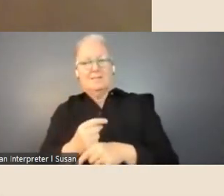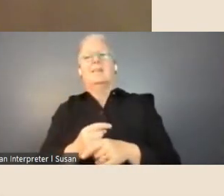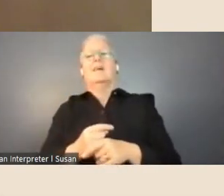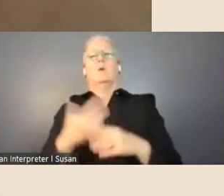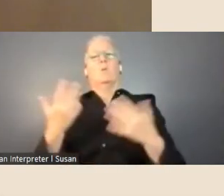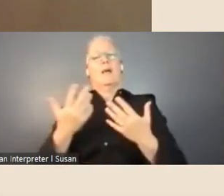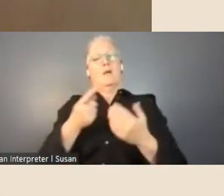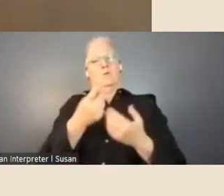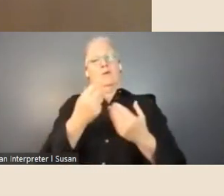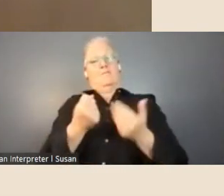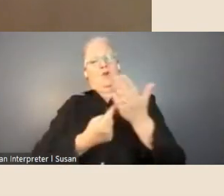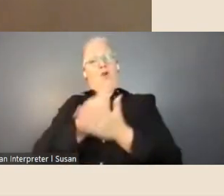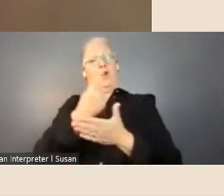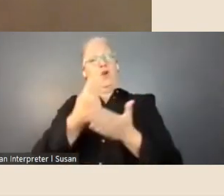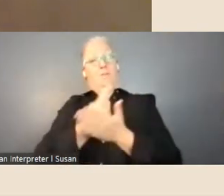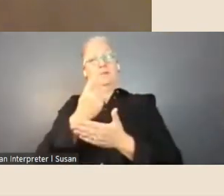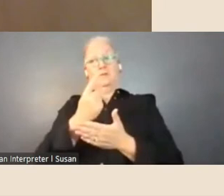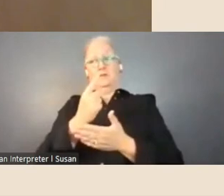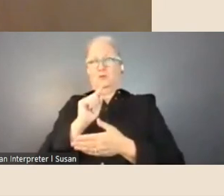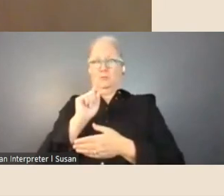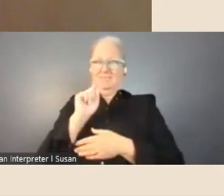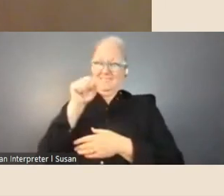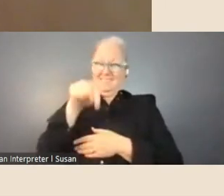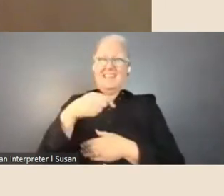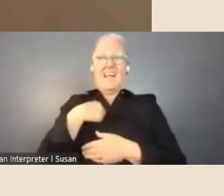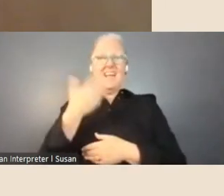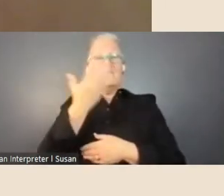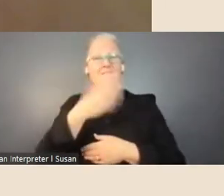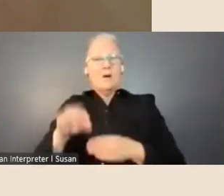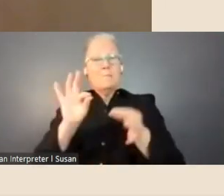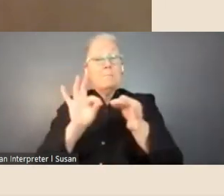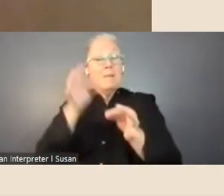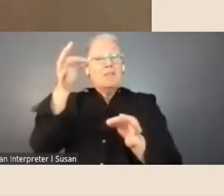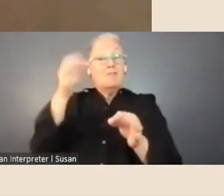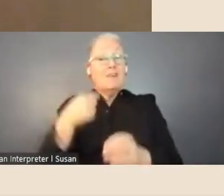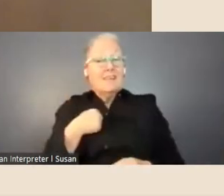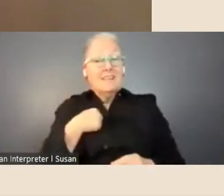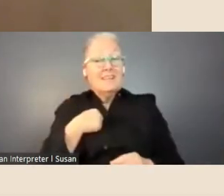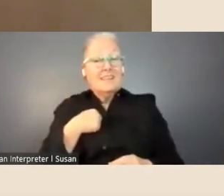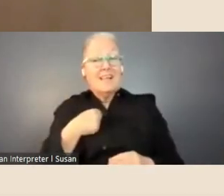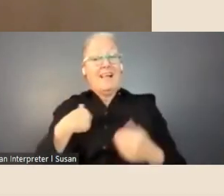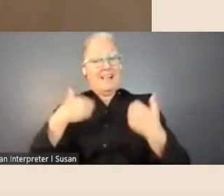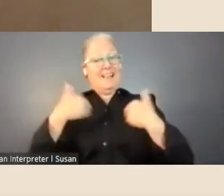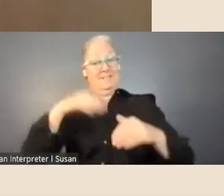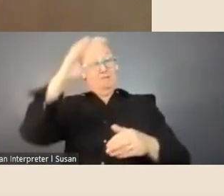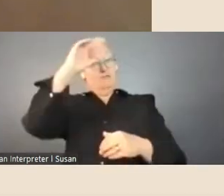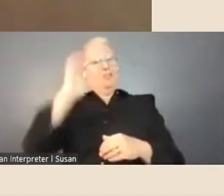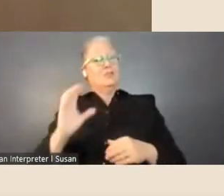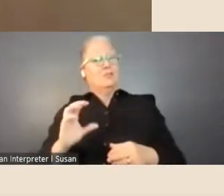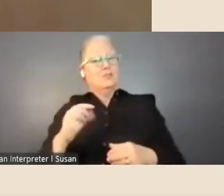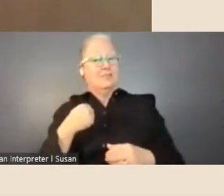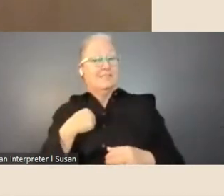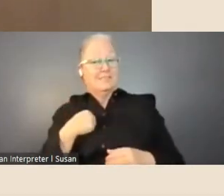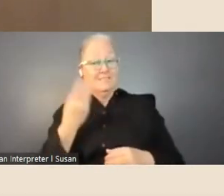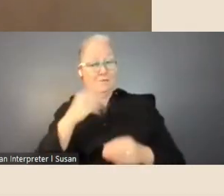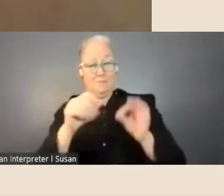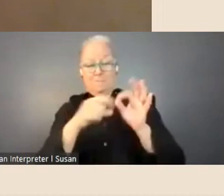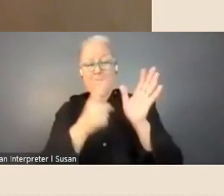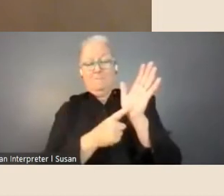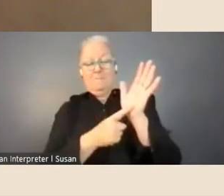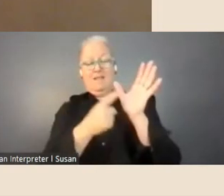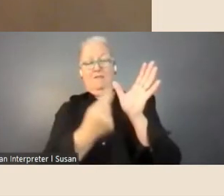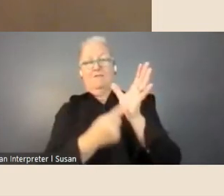So, I'm from Ballarat, so I am, I do live regionally, but being a close connection to Melbourne, I